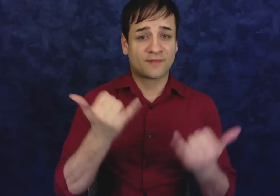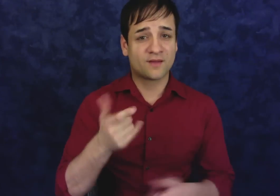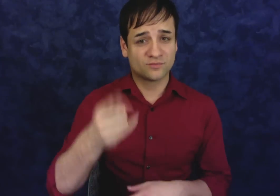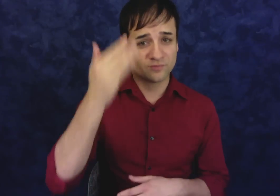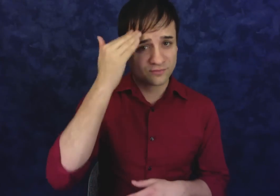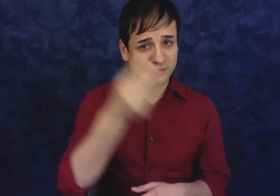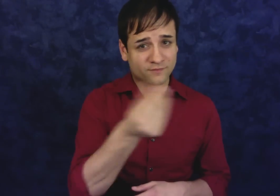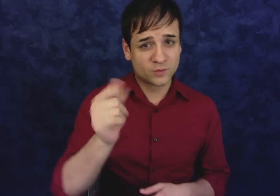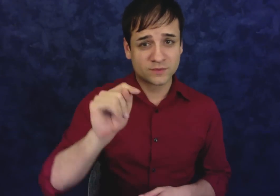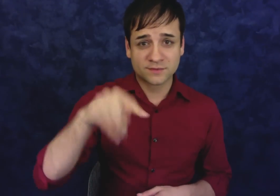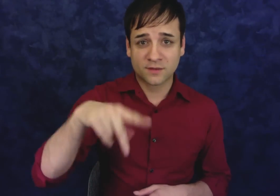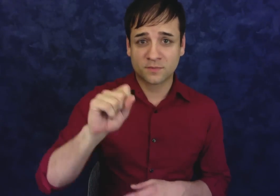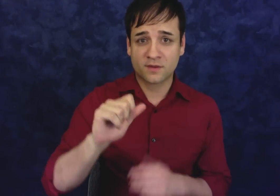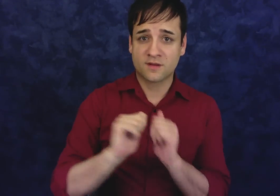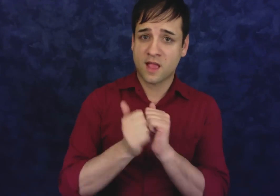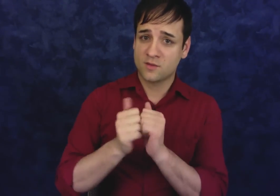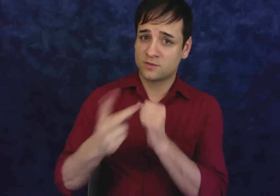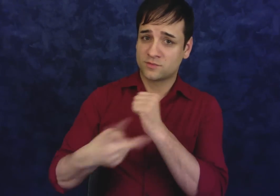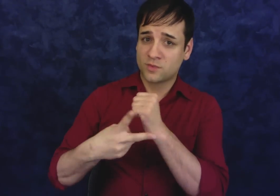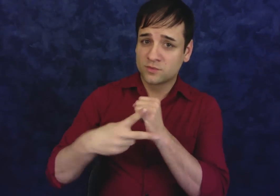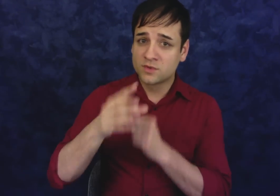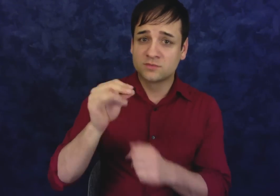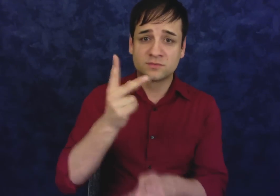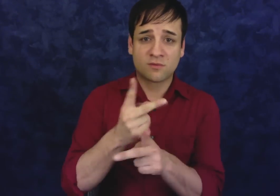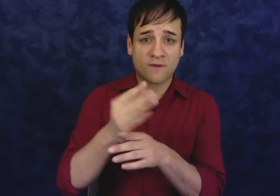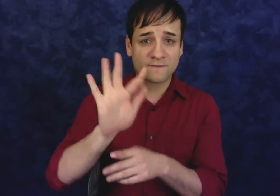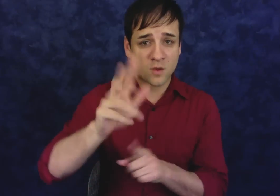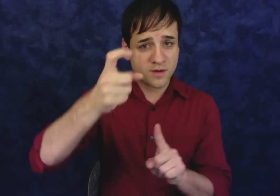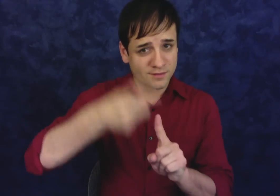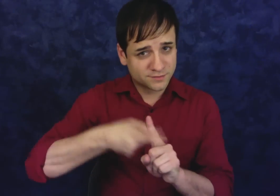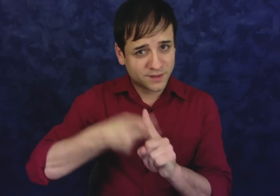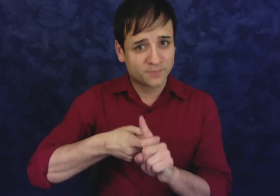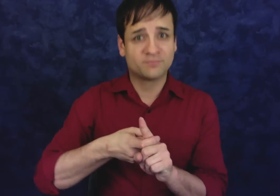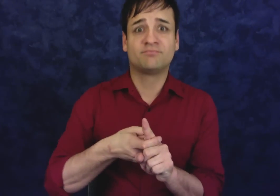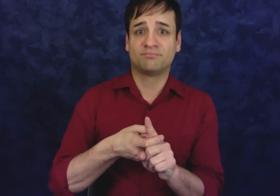Now you know some tips for how to store and take care of your condoms!